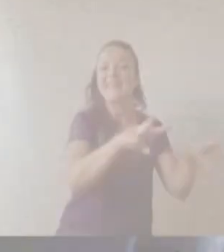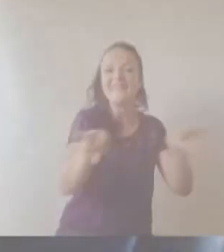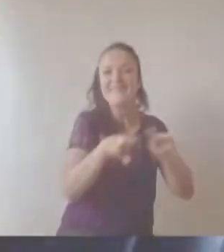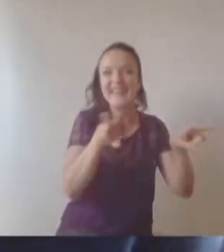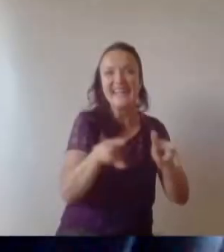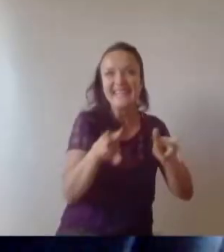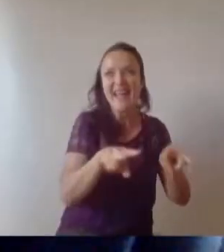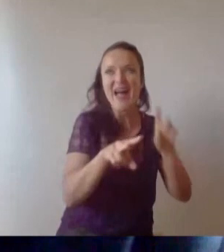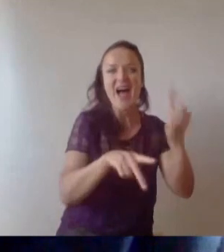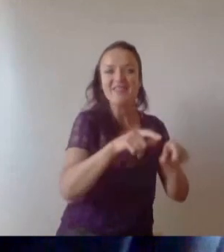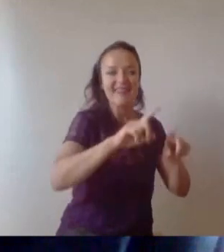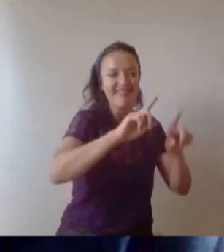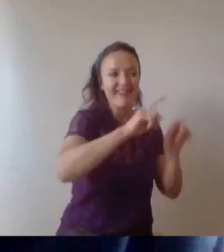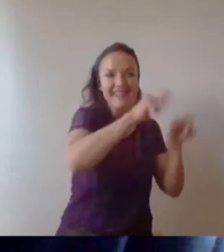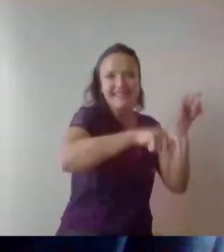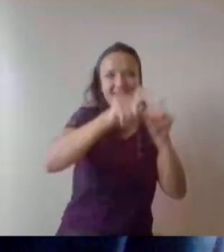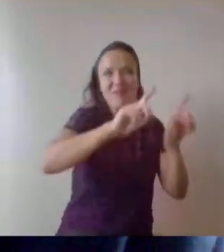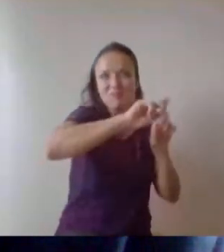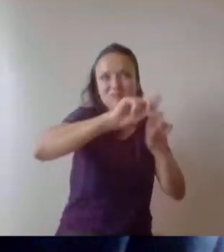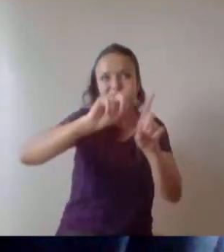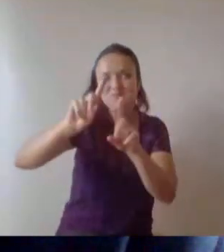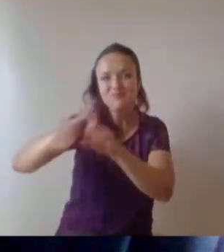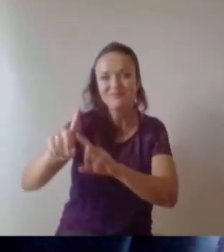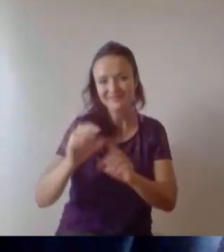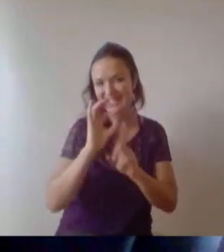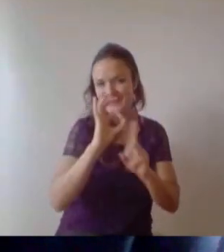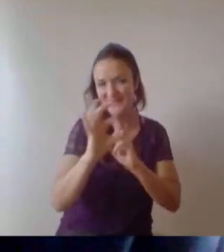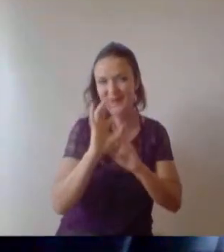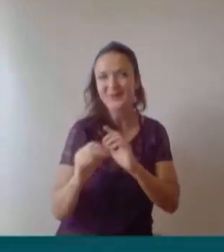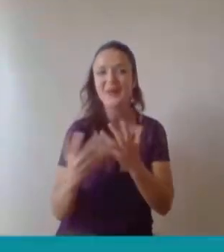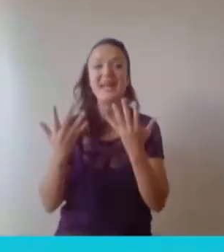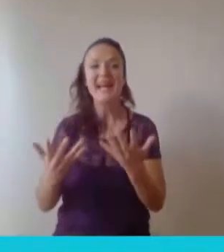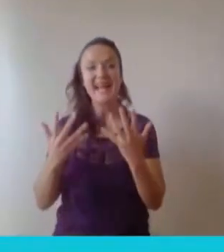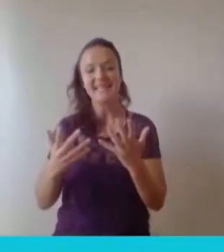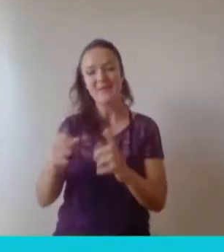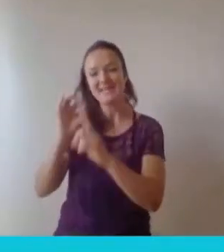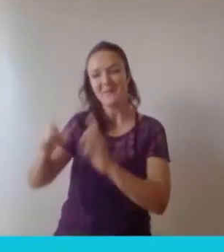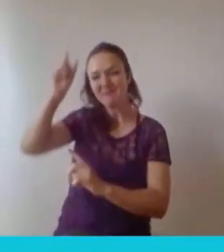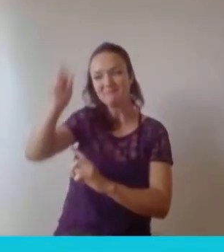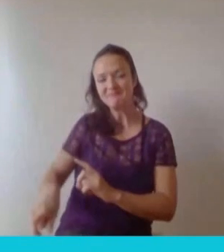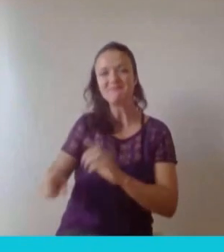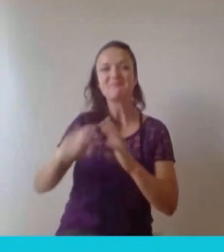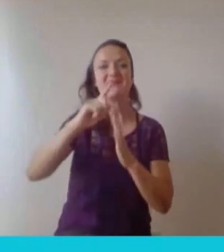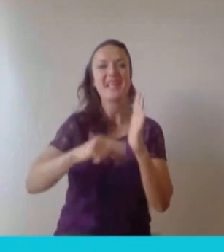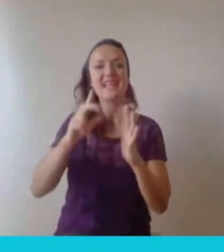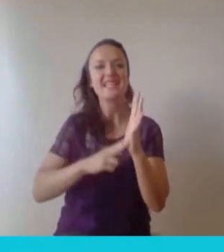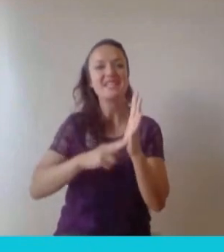So it's now time for us to hear from our special speaker, Jenny Griffiths. Jenny is an award-winning technology entrepreneur and computer vision